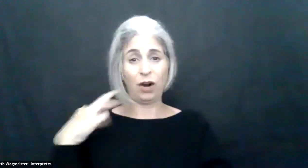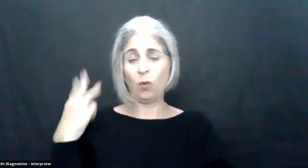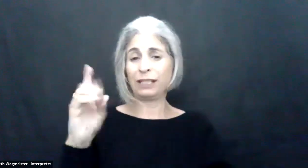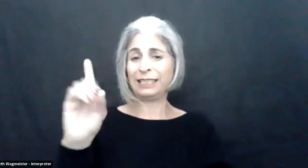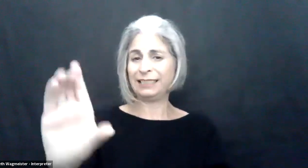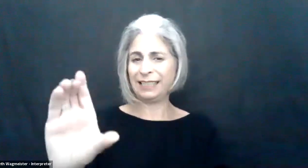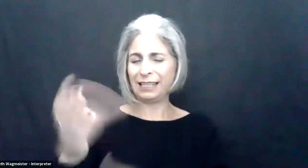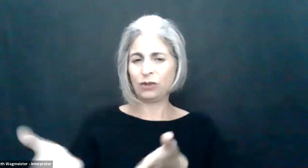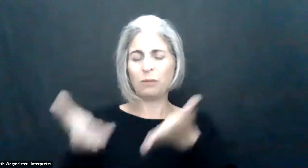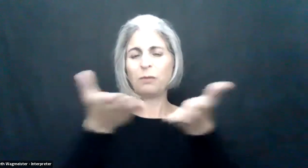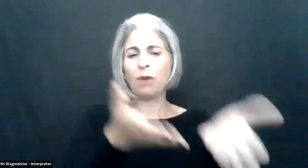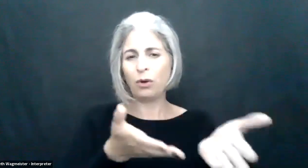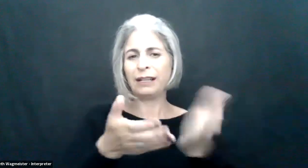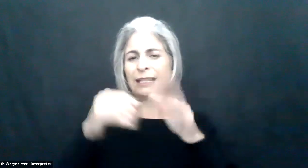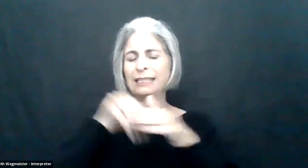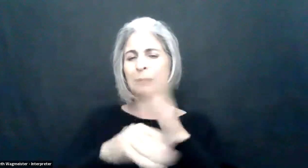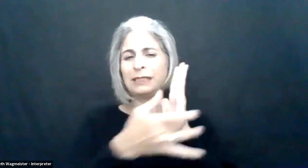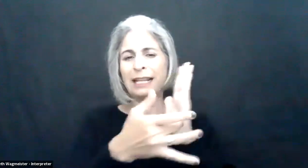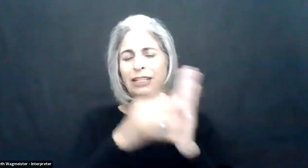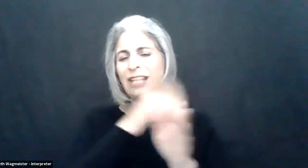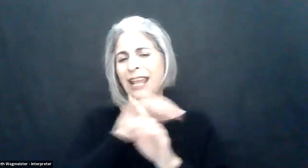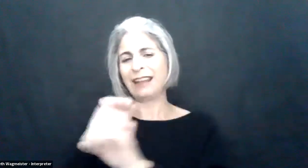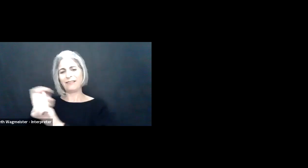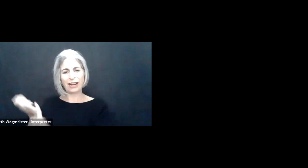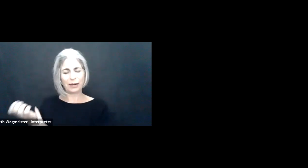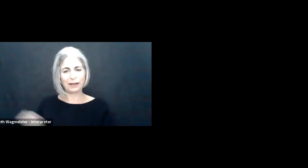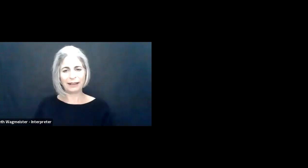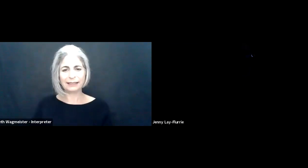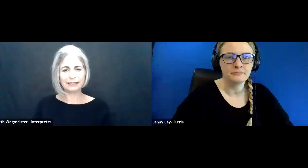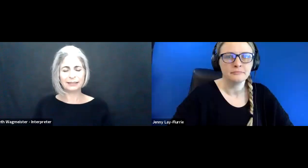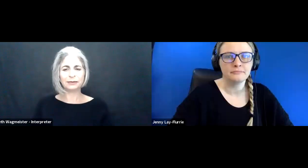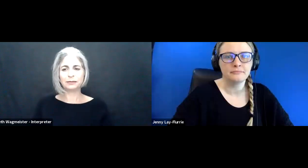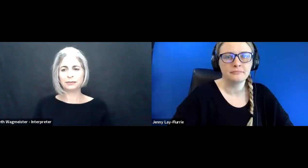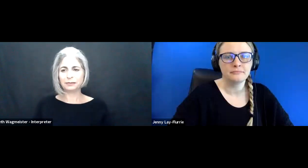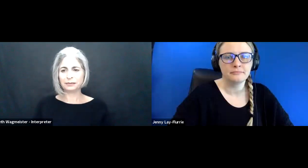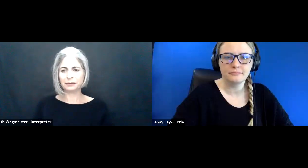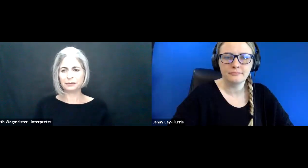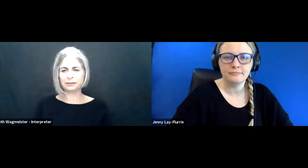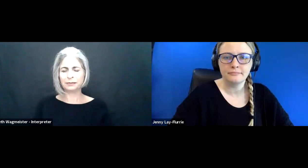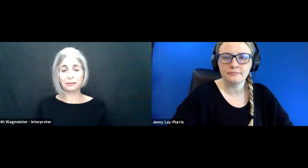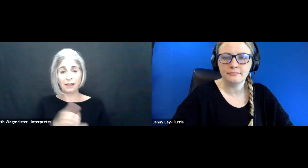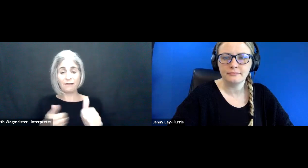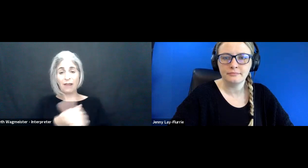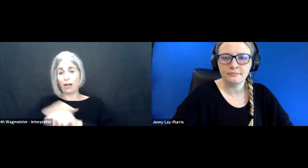Save the date for this fall, October 4th to 6th in Washington, D.C. for promoting accessible technologies and